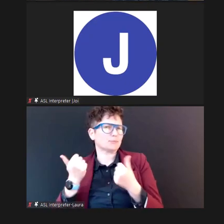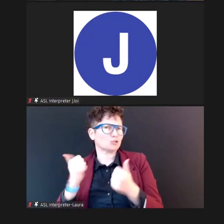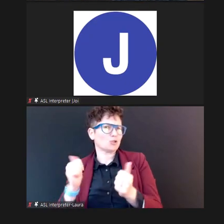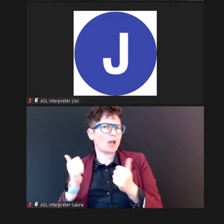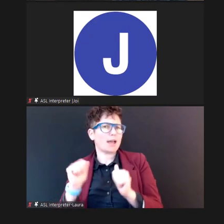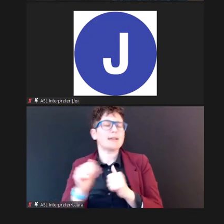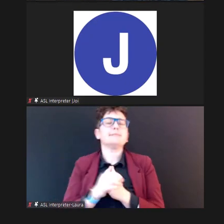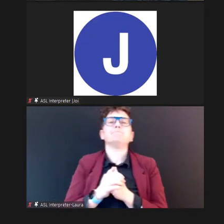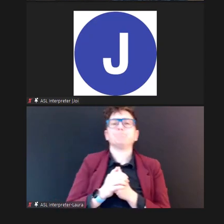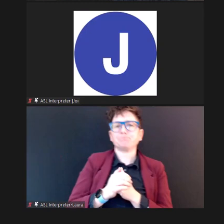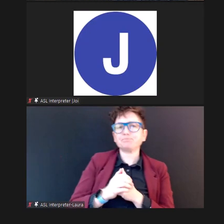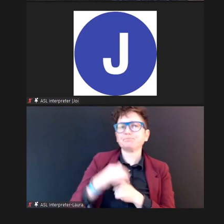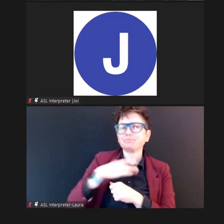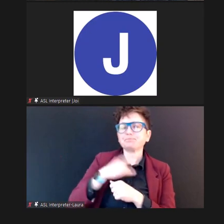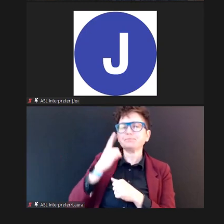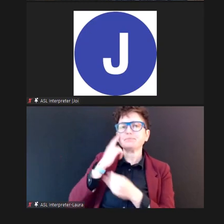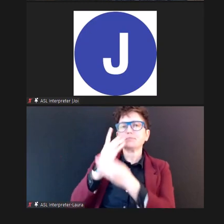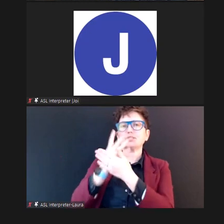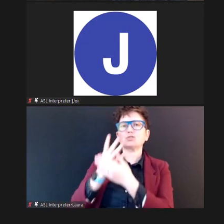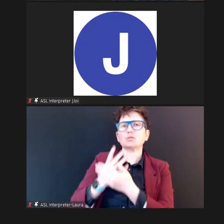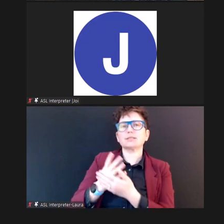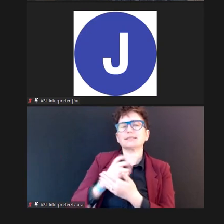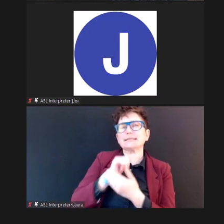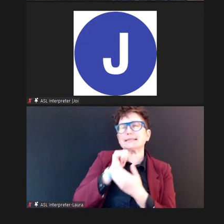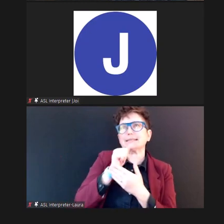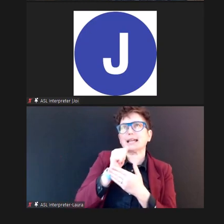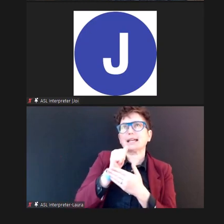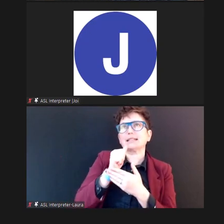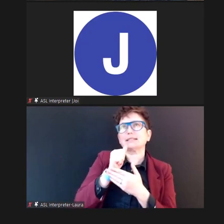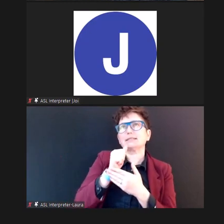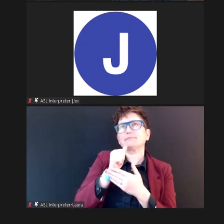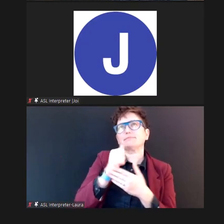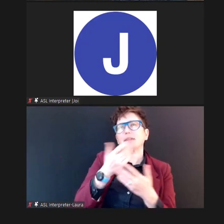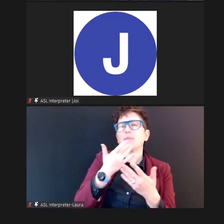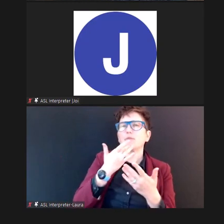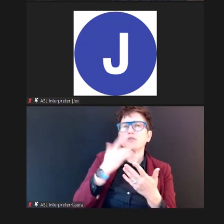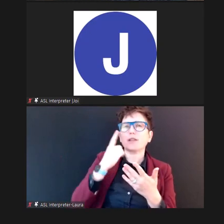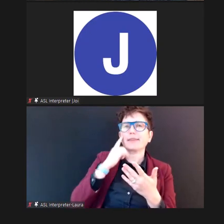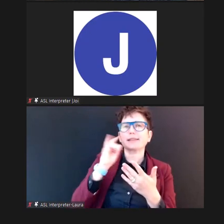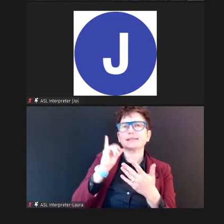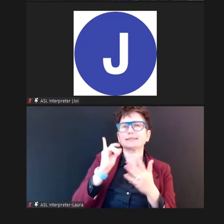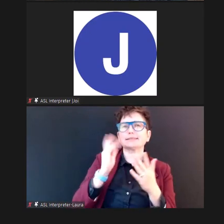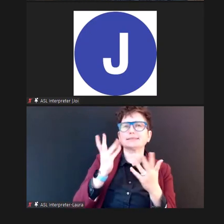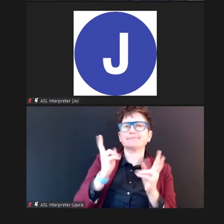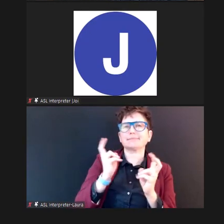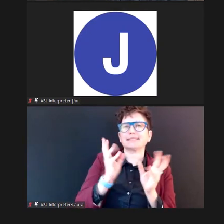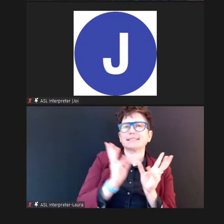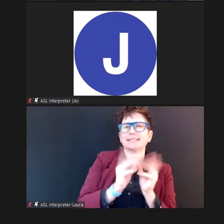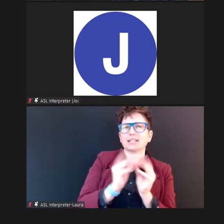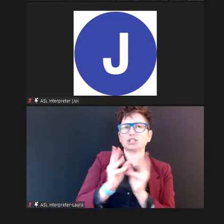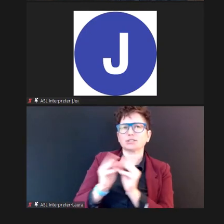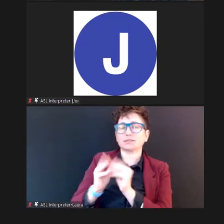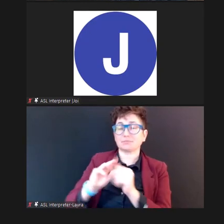screening, rather than, I like to think of it in sessions, so, my first time with a child, is a screening session.